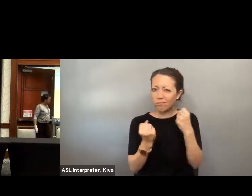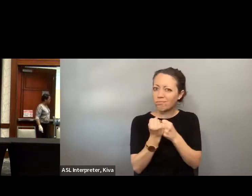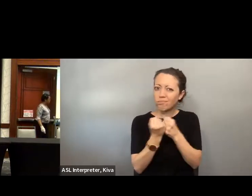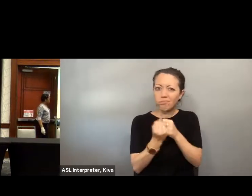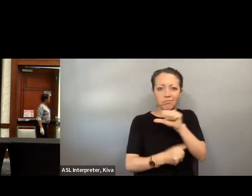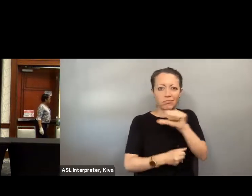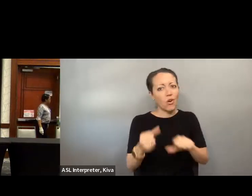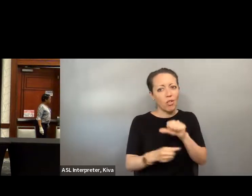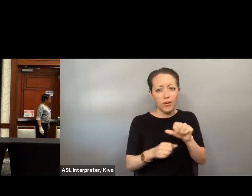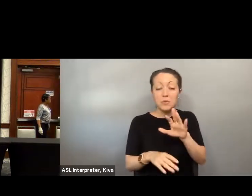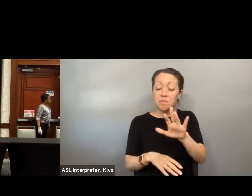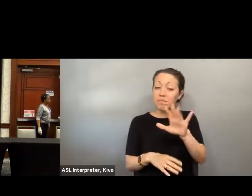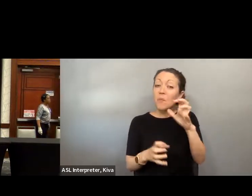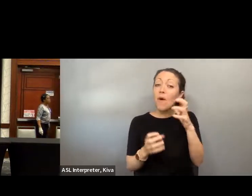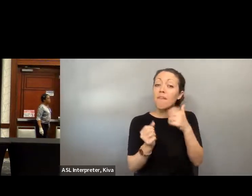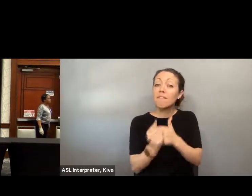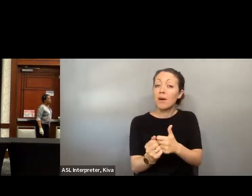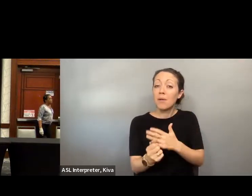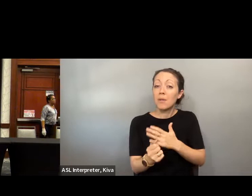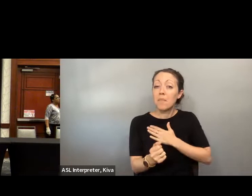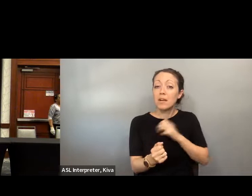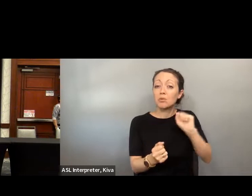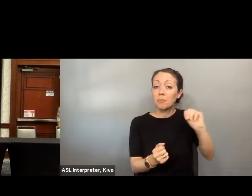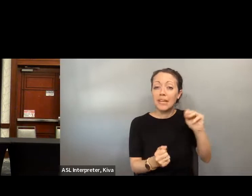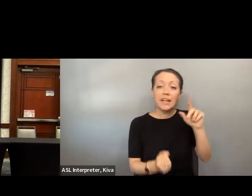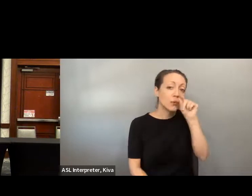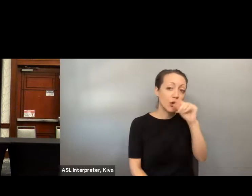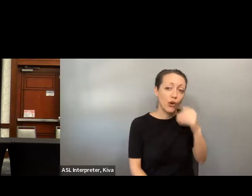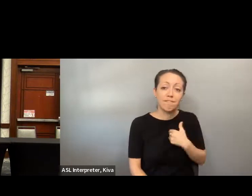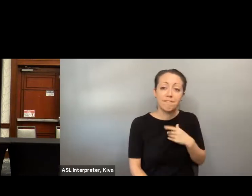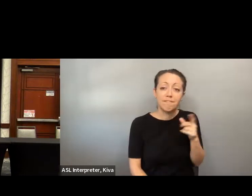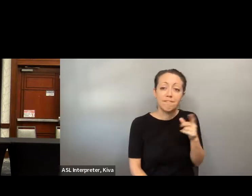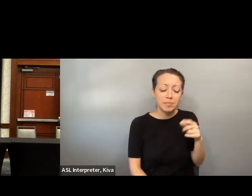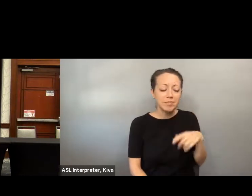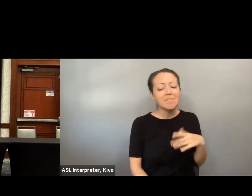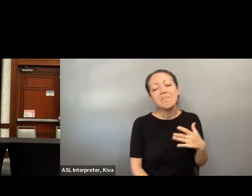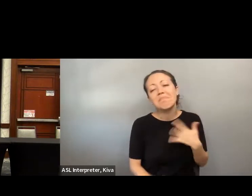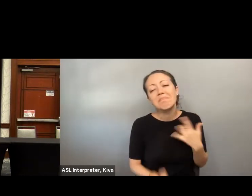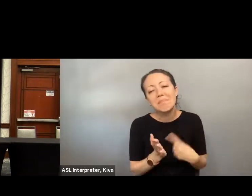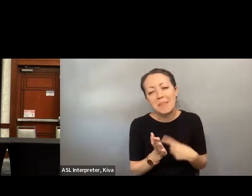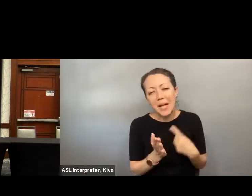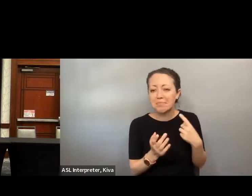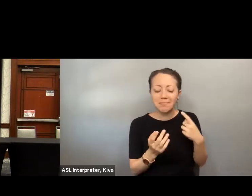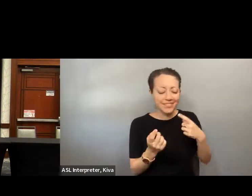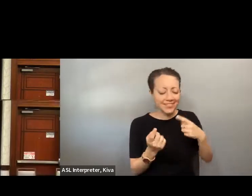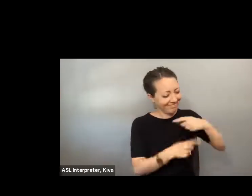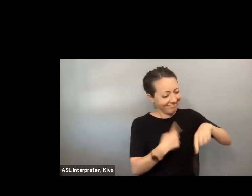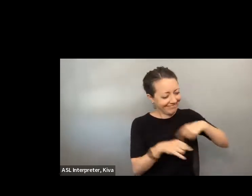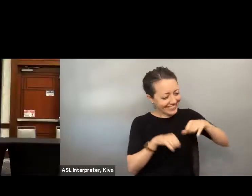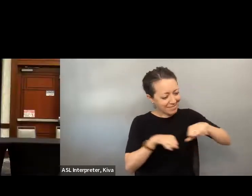alongside of you in this fight for